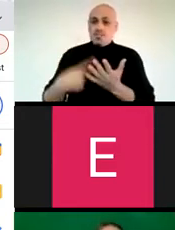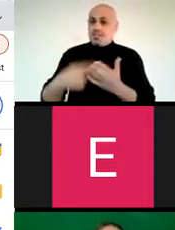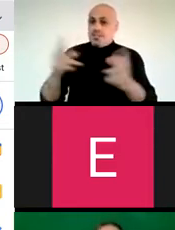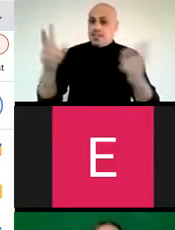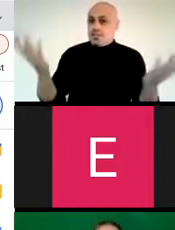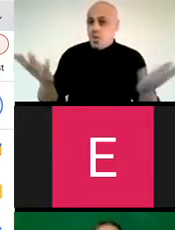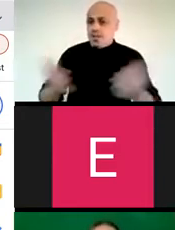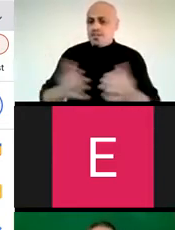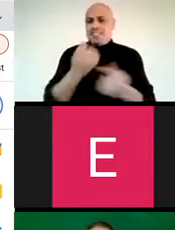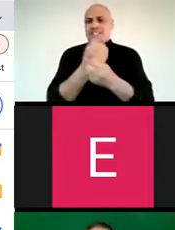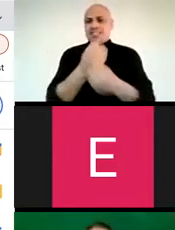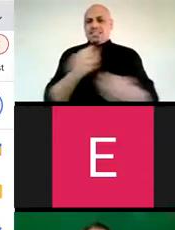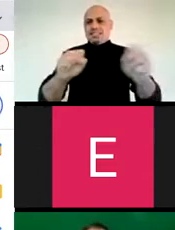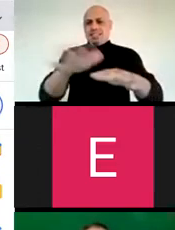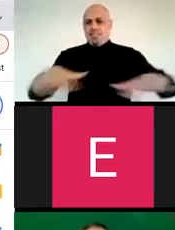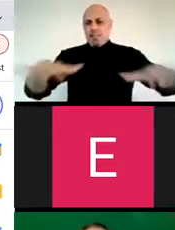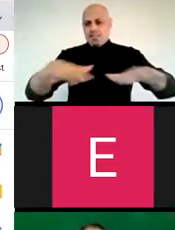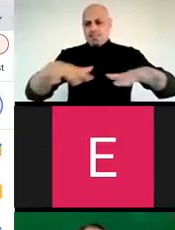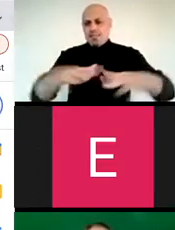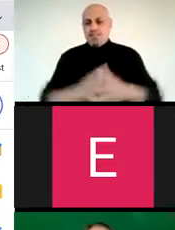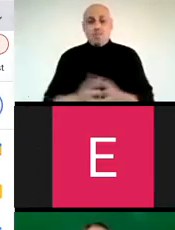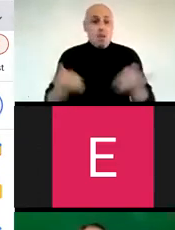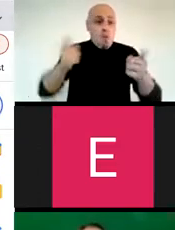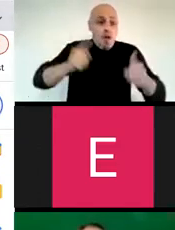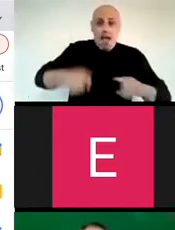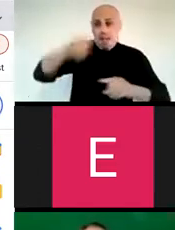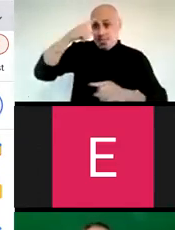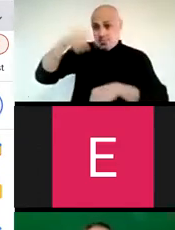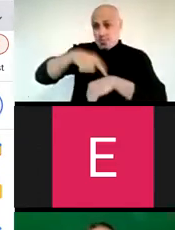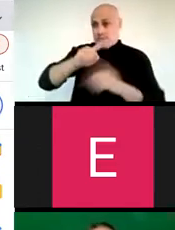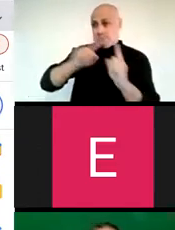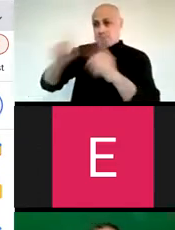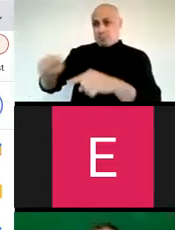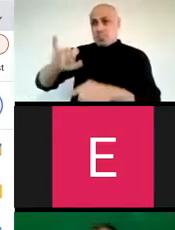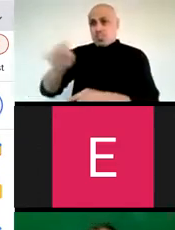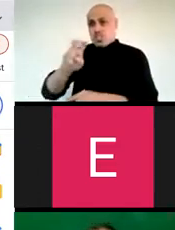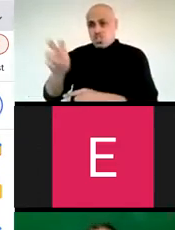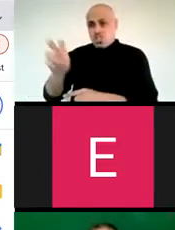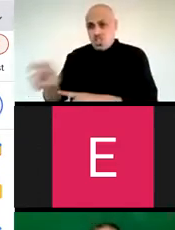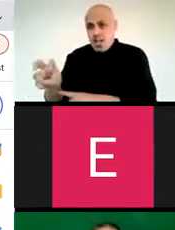safe space. I've talked about it for years, but this summer, I attended the Jazz Power